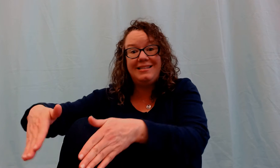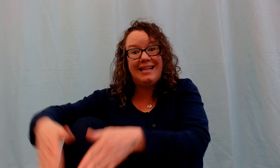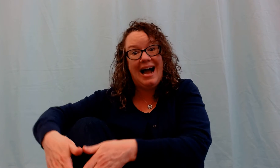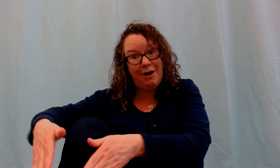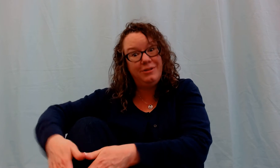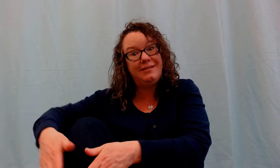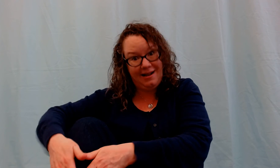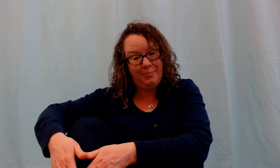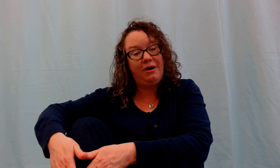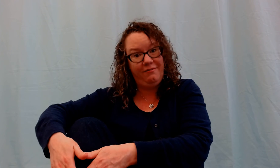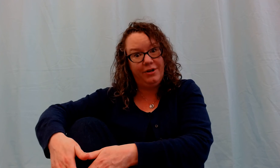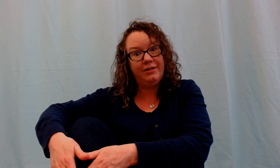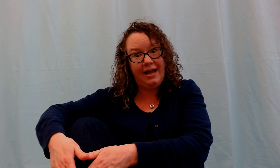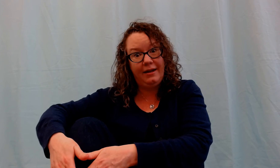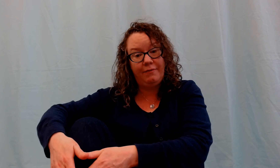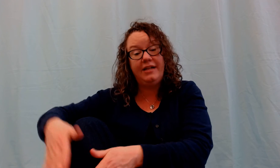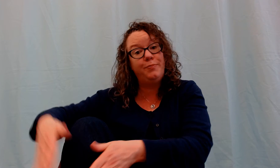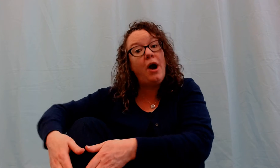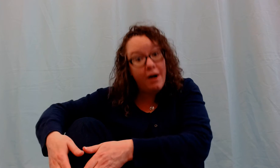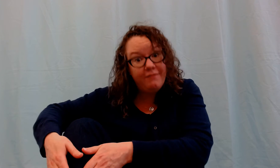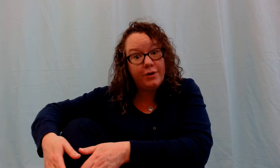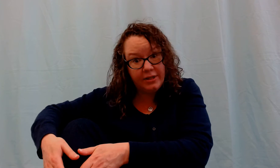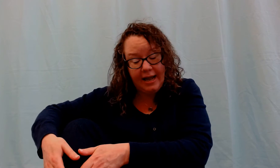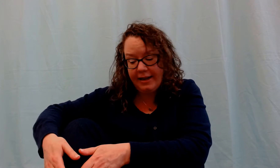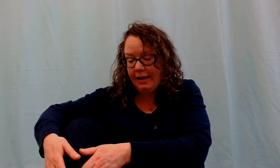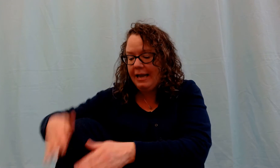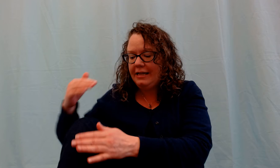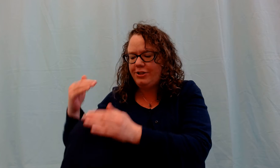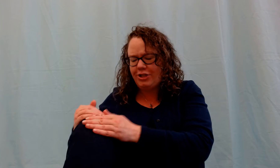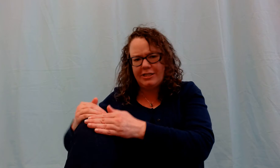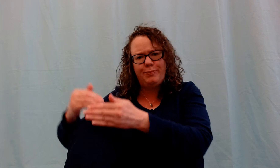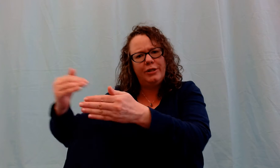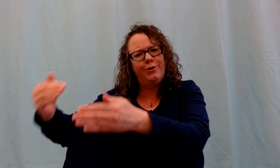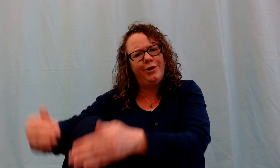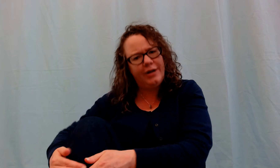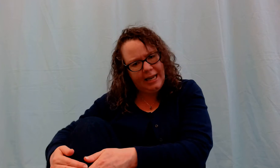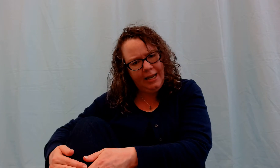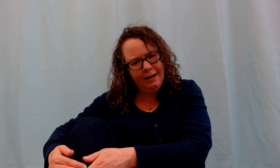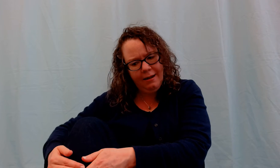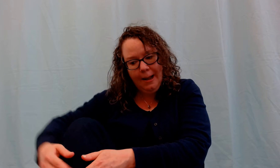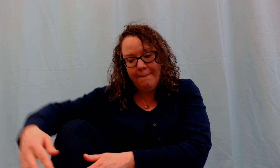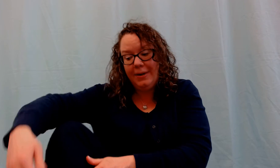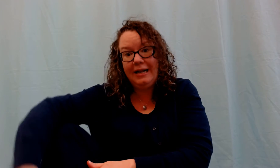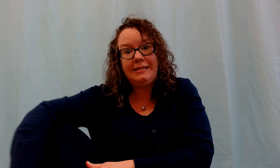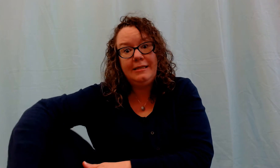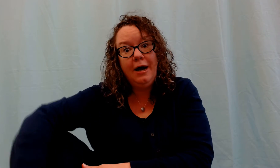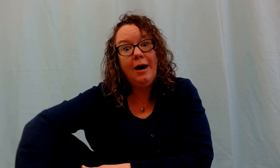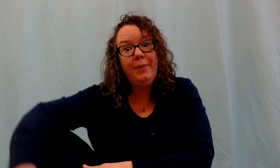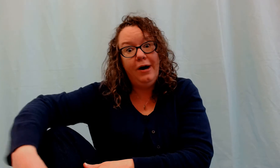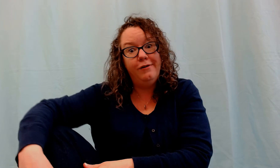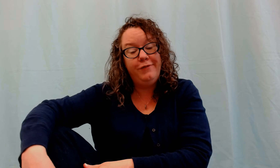is the outside part of your leg right? It's part of your leg. It's just below your knee. But it's above